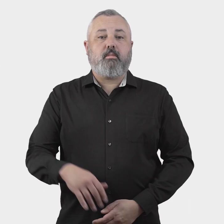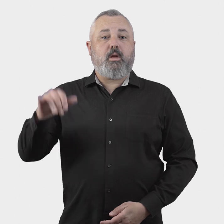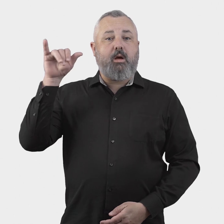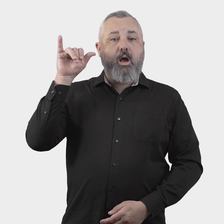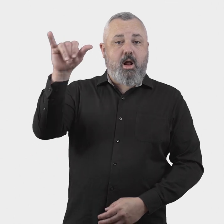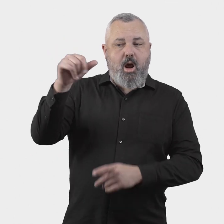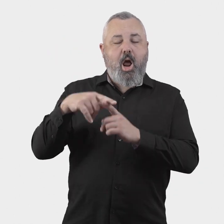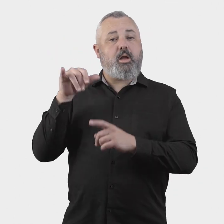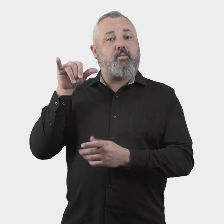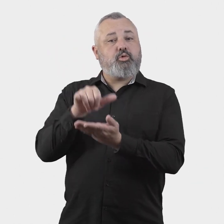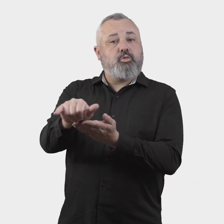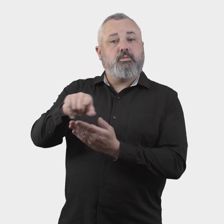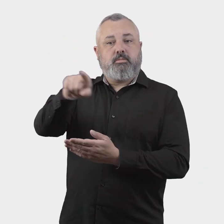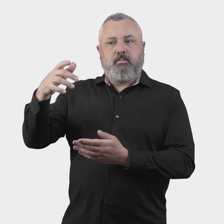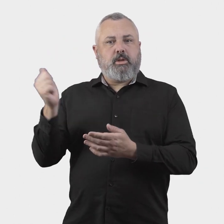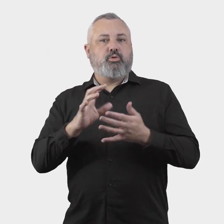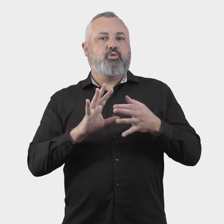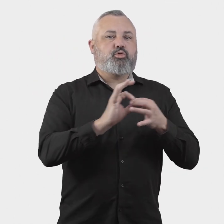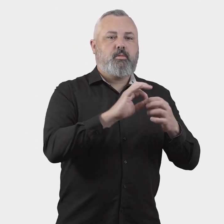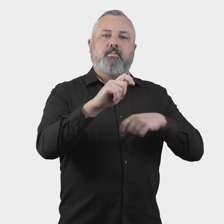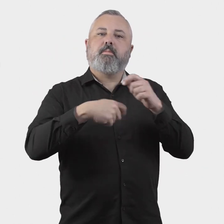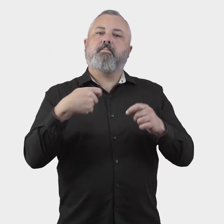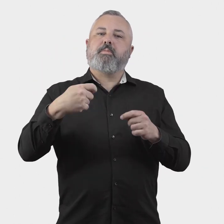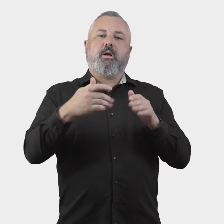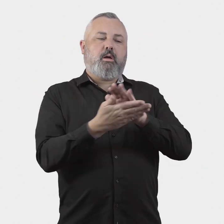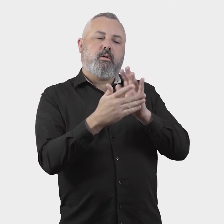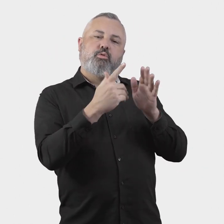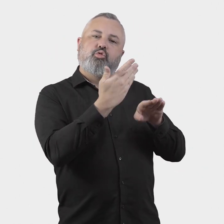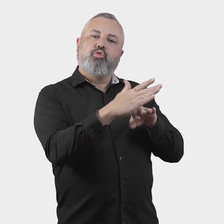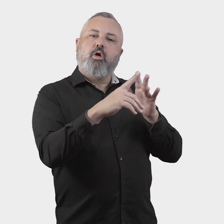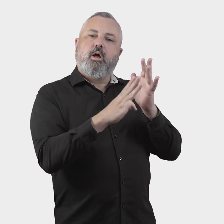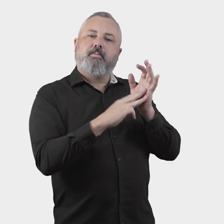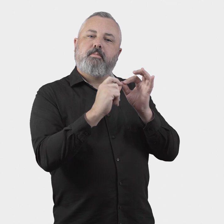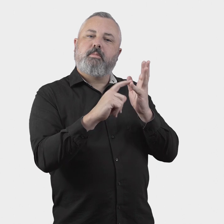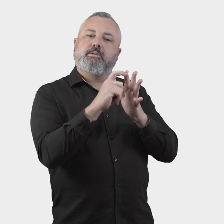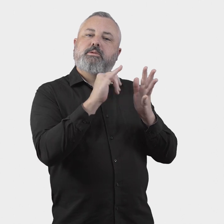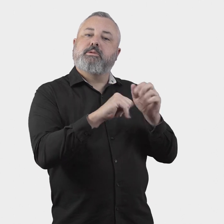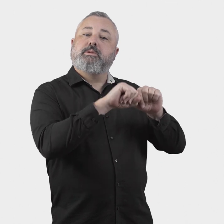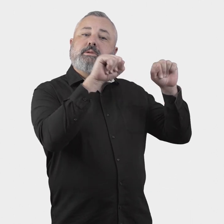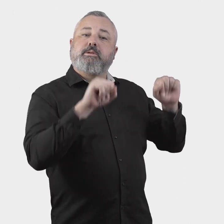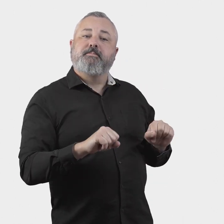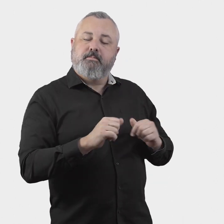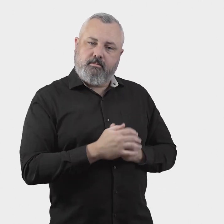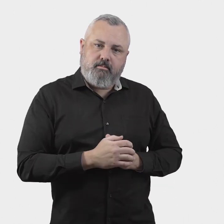1.4 Requirements for airlines and airports to be members of the ombuds scheme